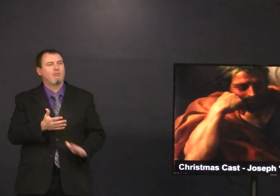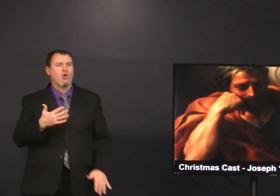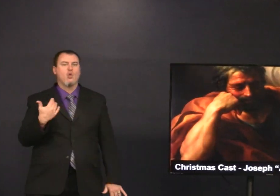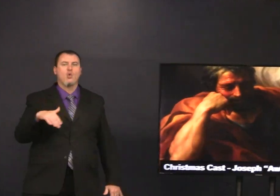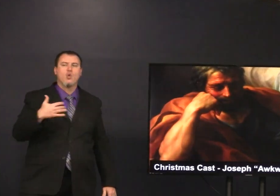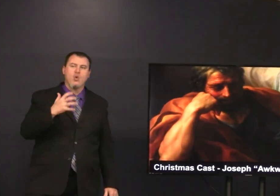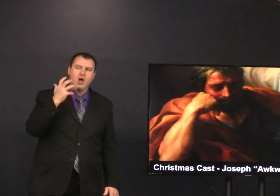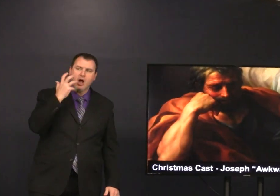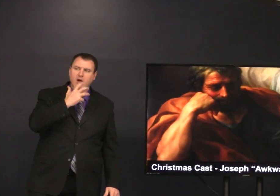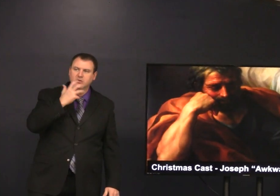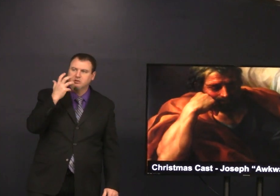was awkward